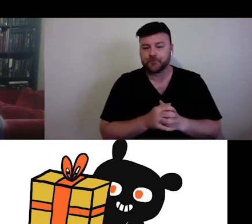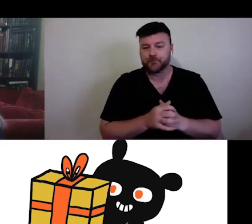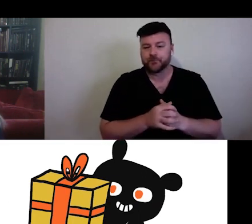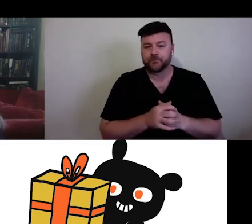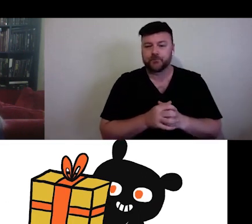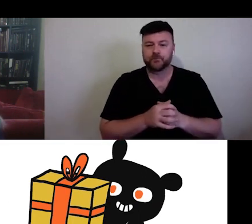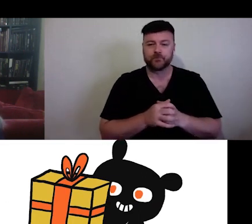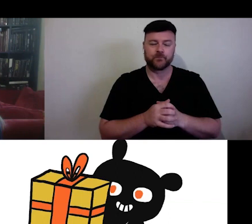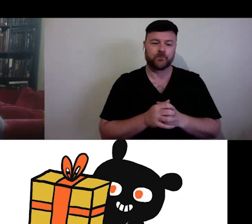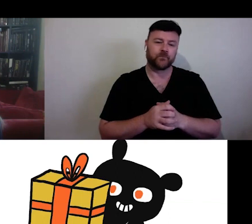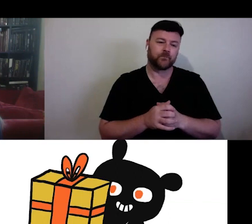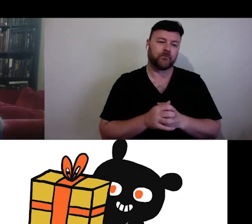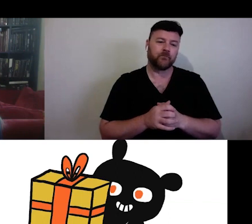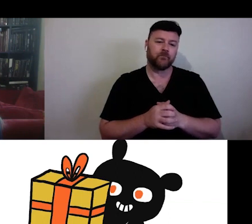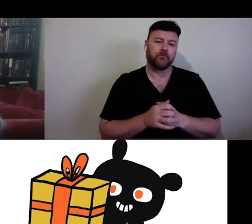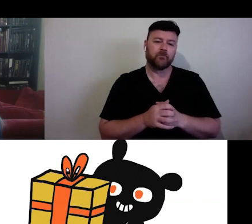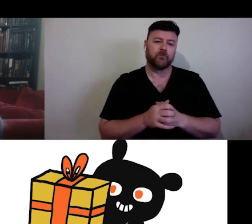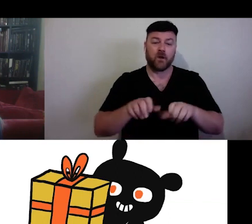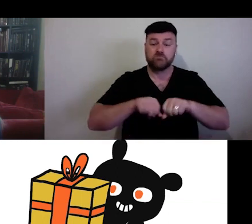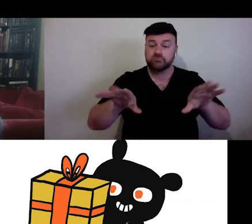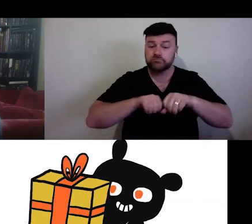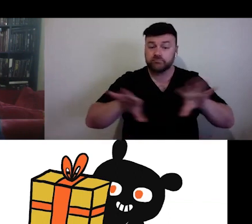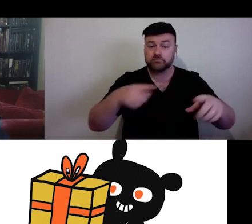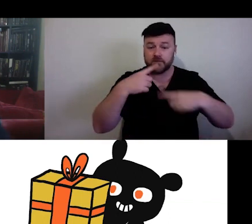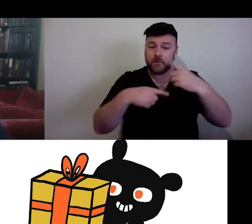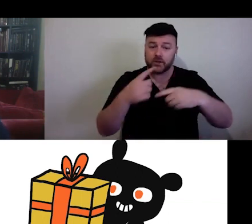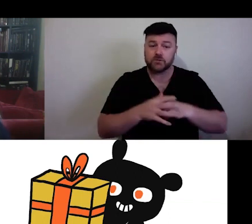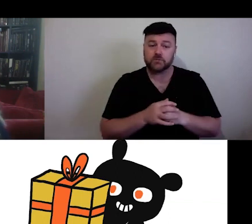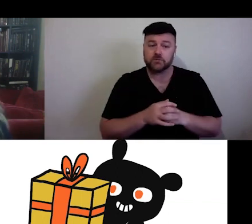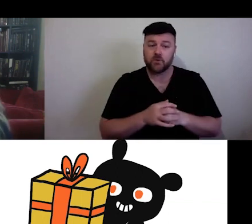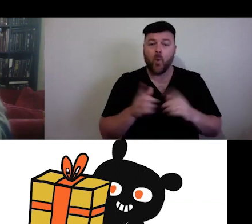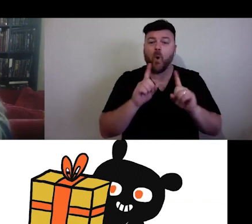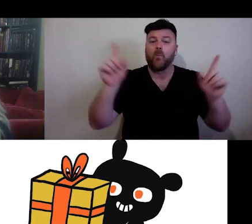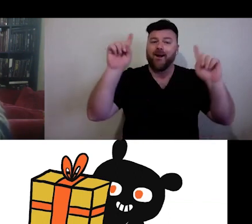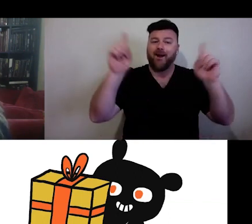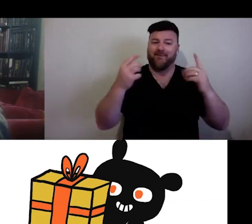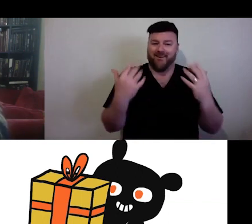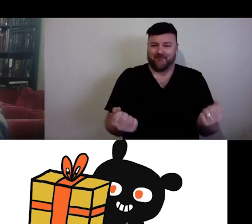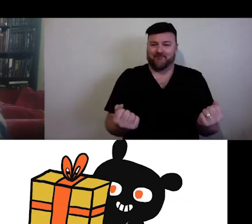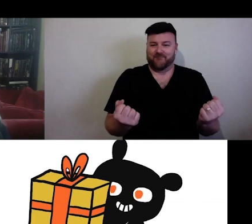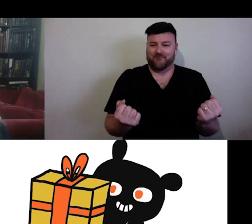So, distribution of existing content. You can put existing